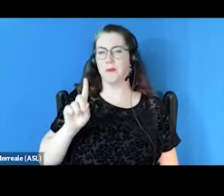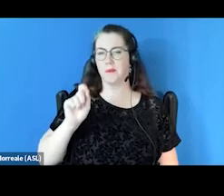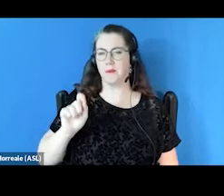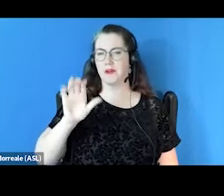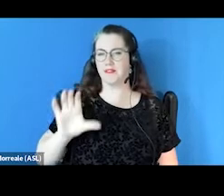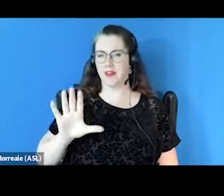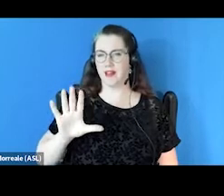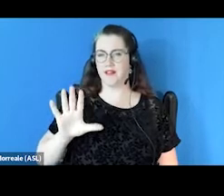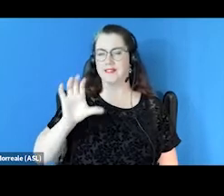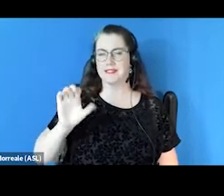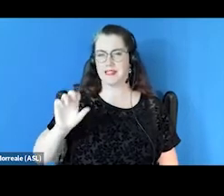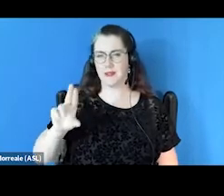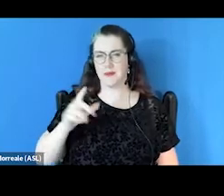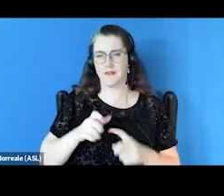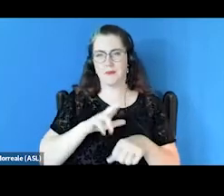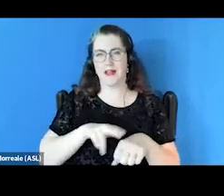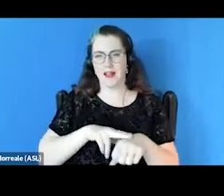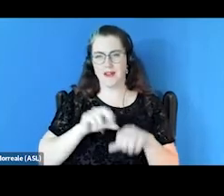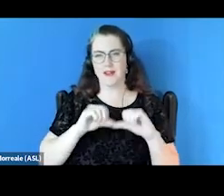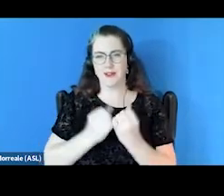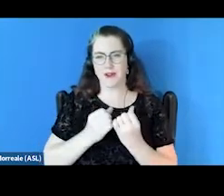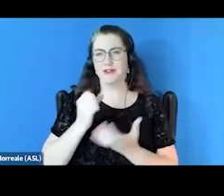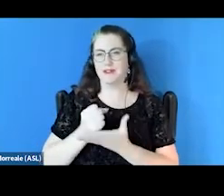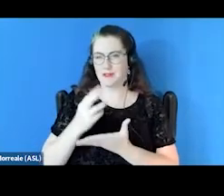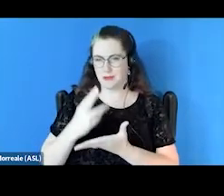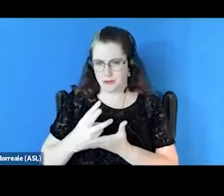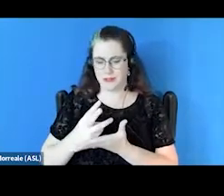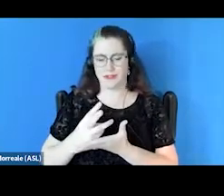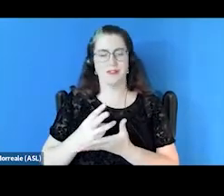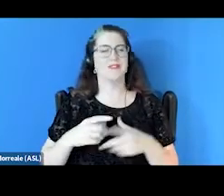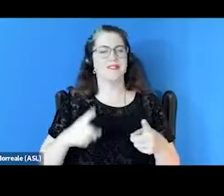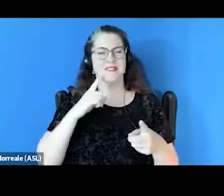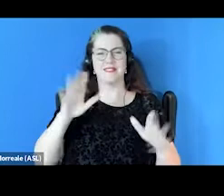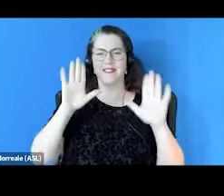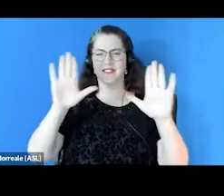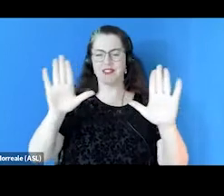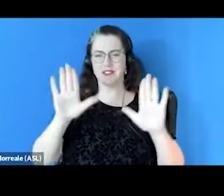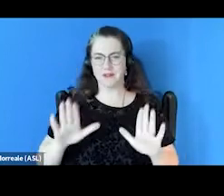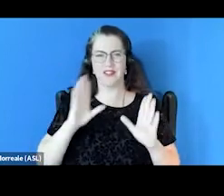from the National Association of Social Workers. It's just a really great broad overview